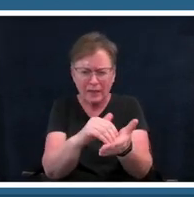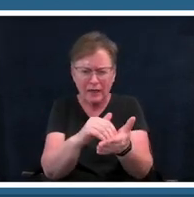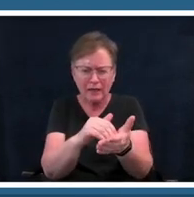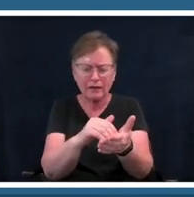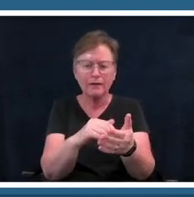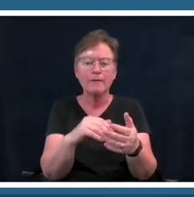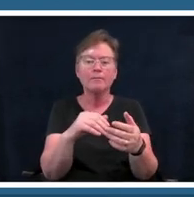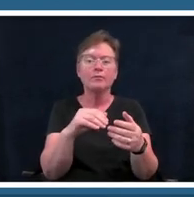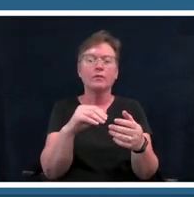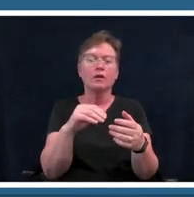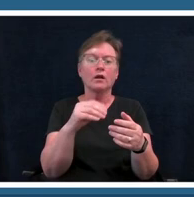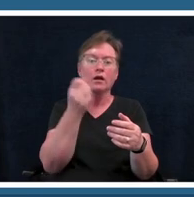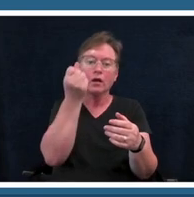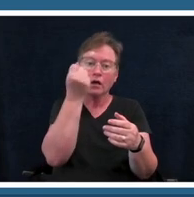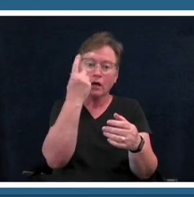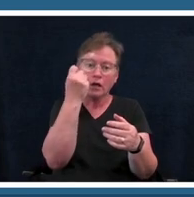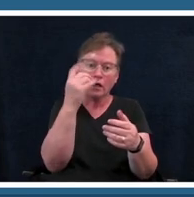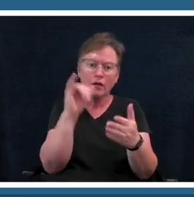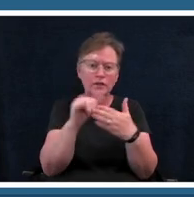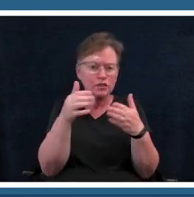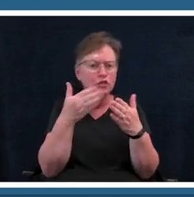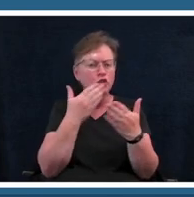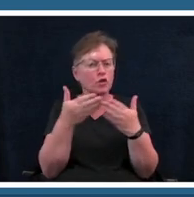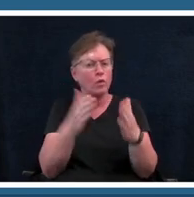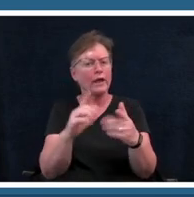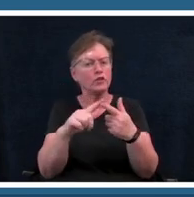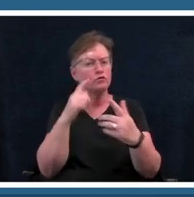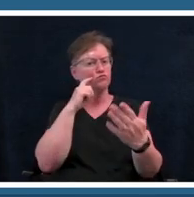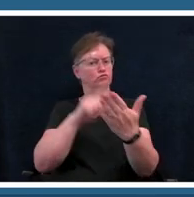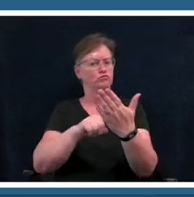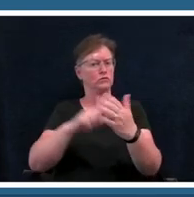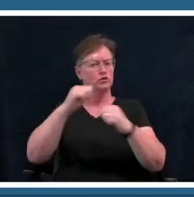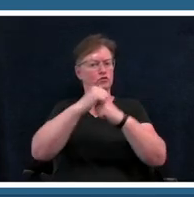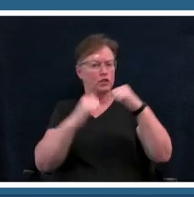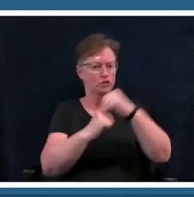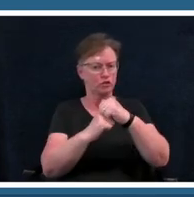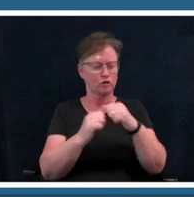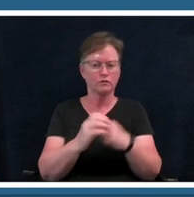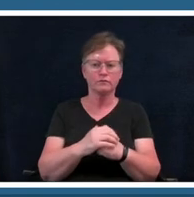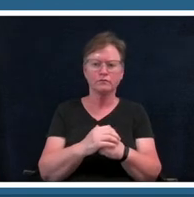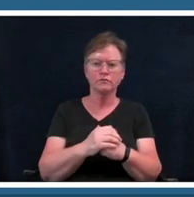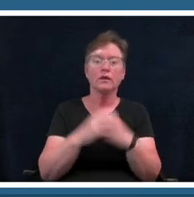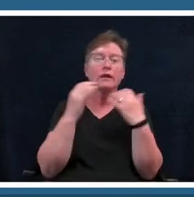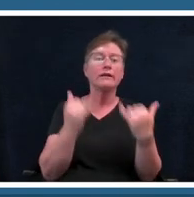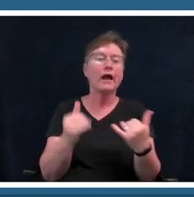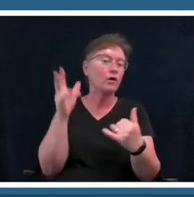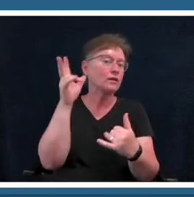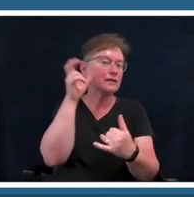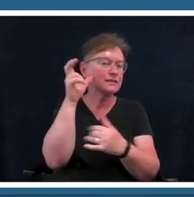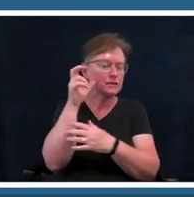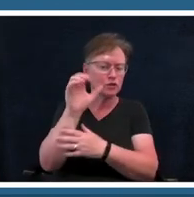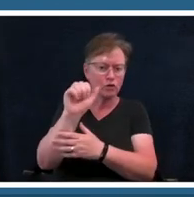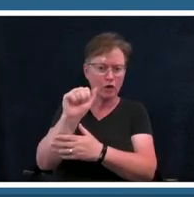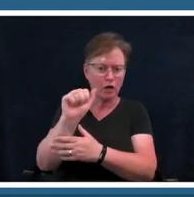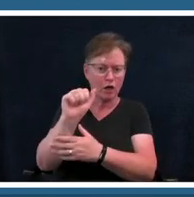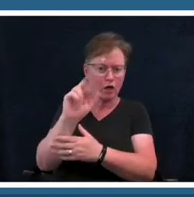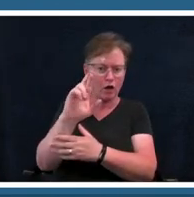a great way to observe structures so let's take a listen to aretha franklin